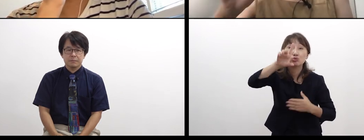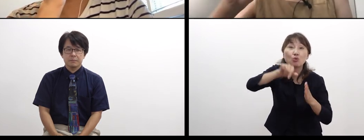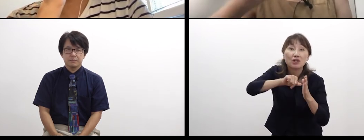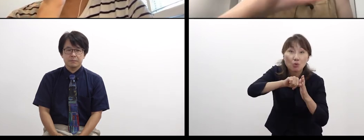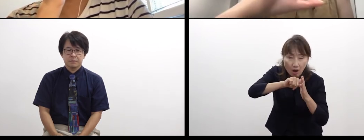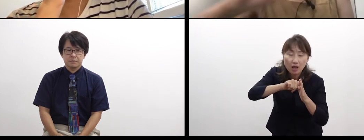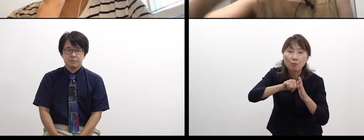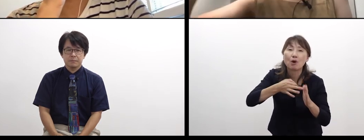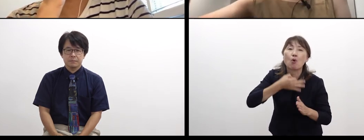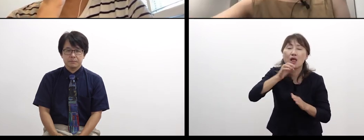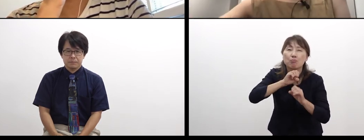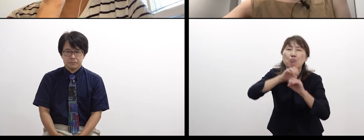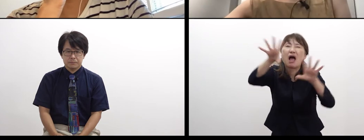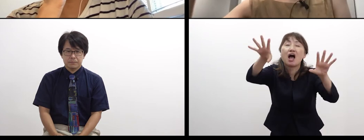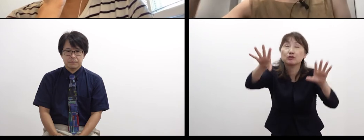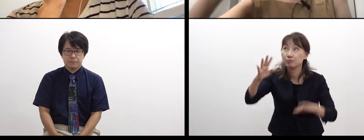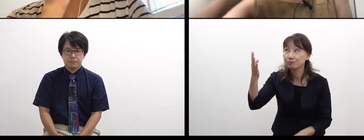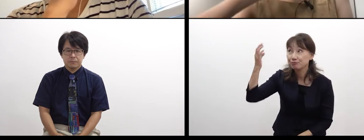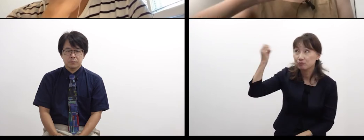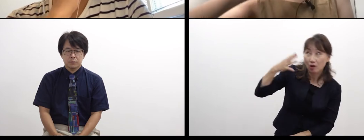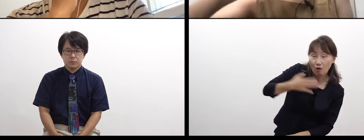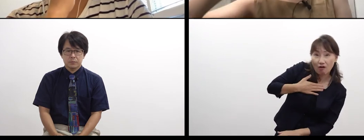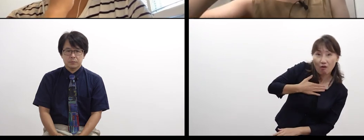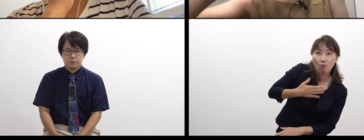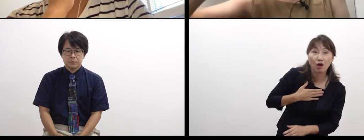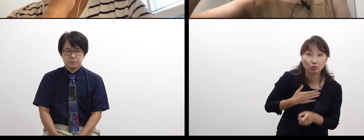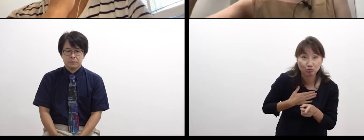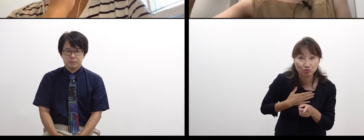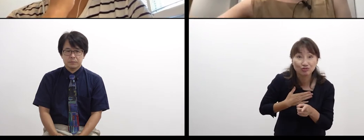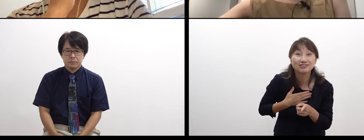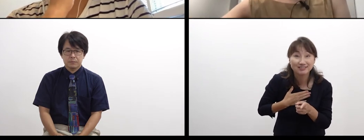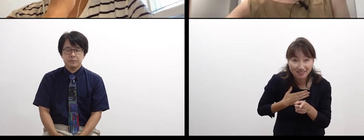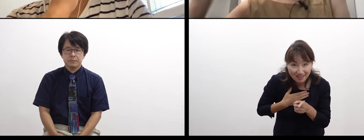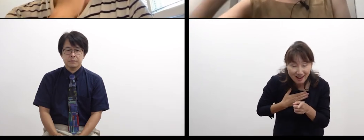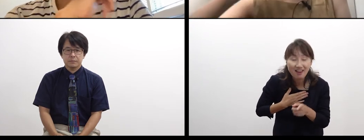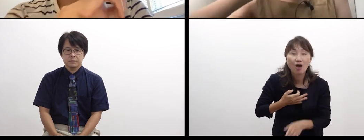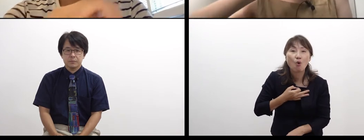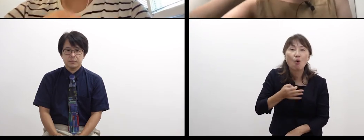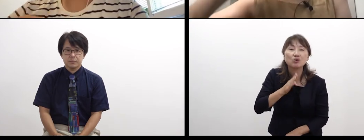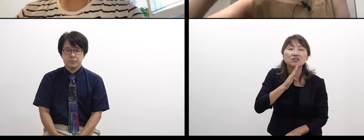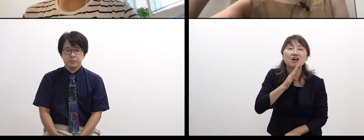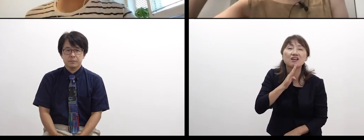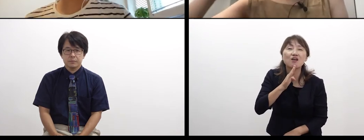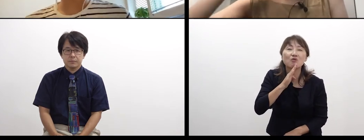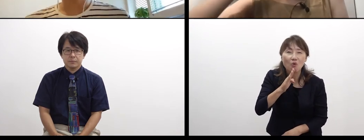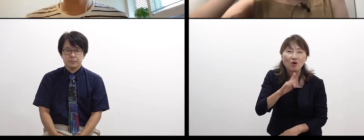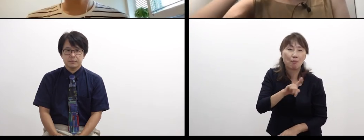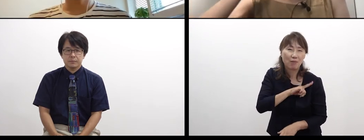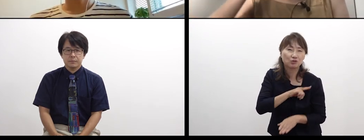and speech language was developed very fast. Other various technologies were also developed in a way to fit with speech language,